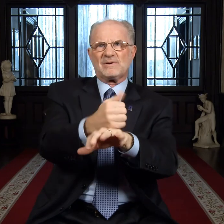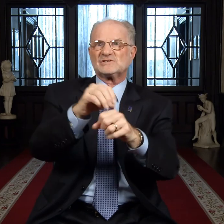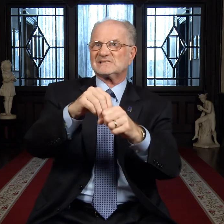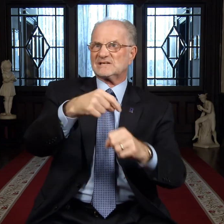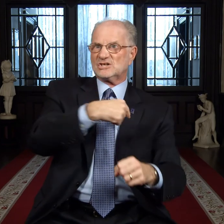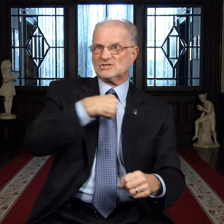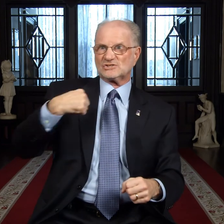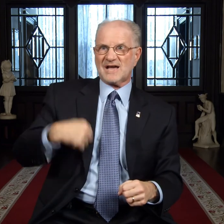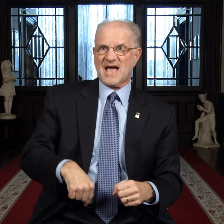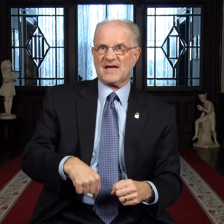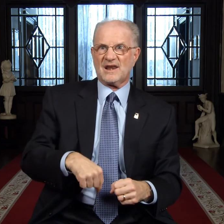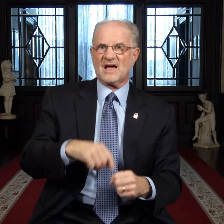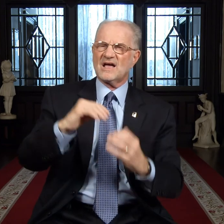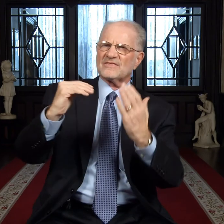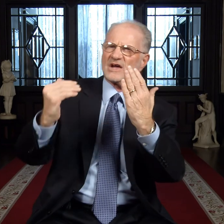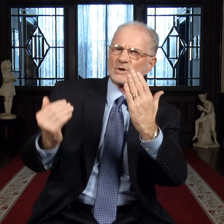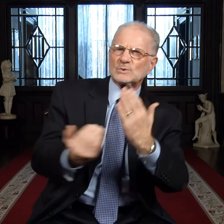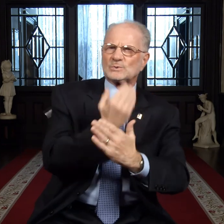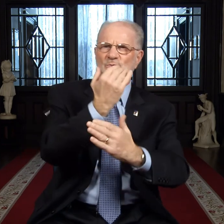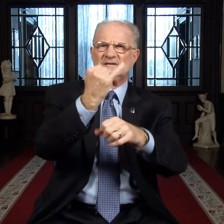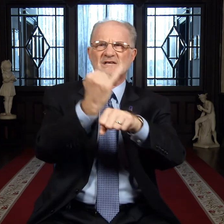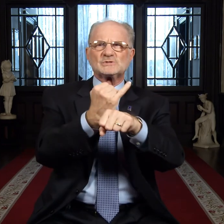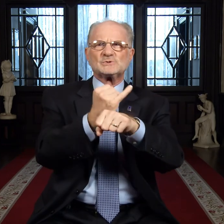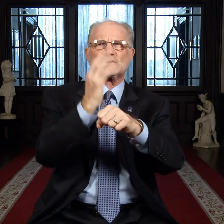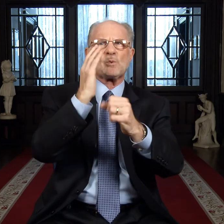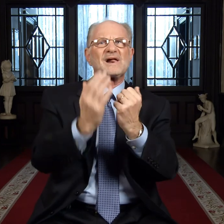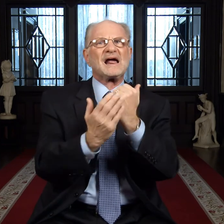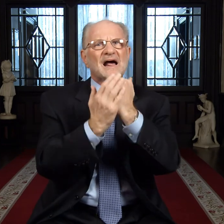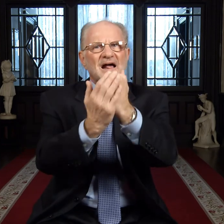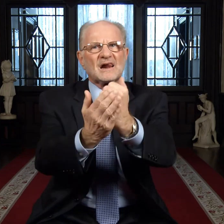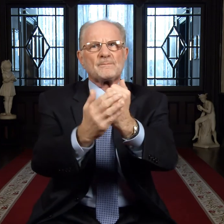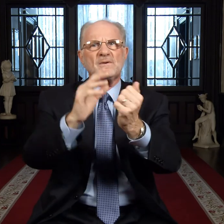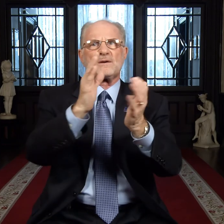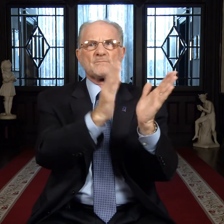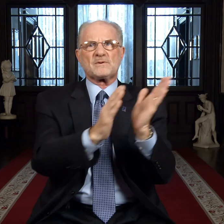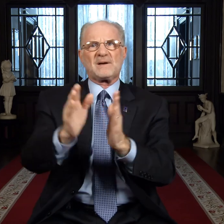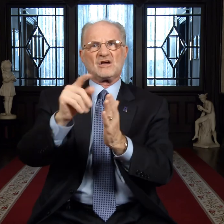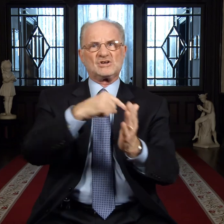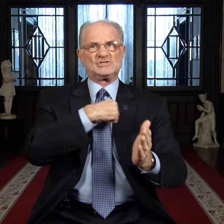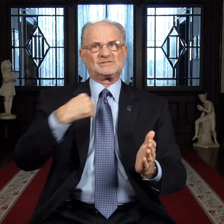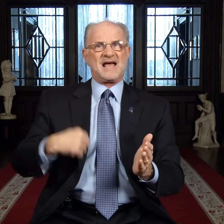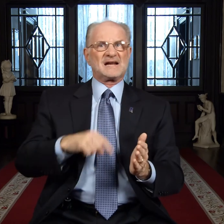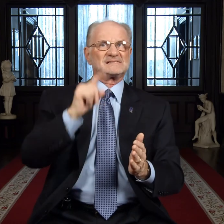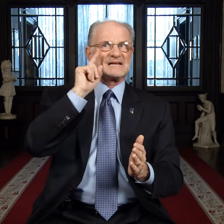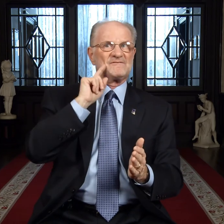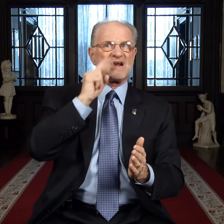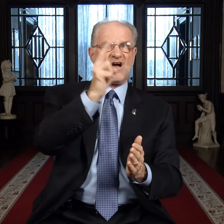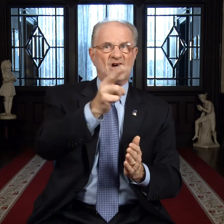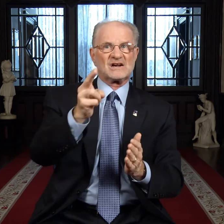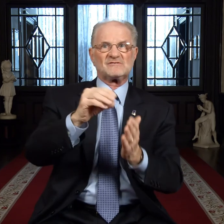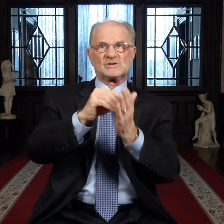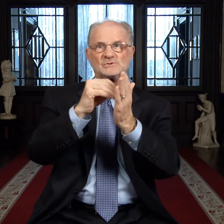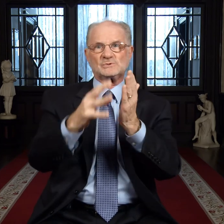in China. The new institute will help prepare Chinese deaf and hard of hearing students